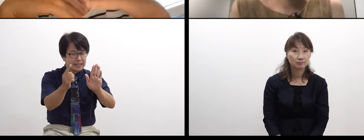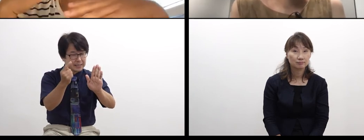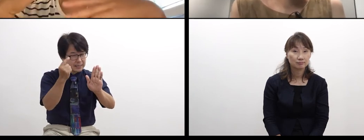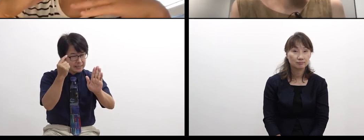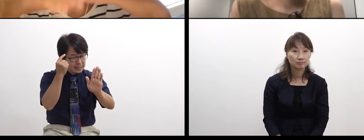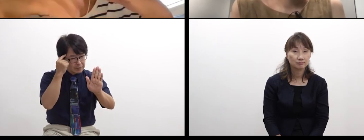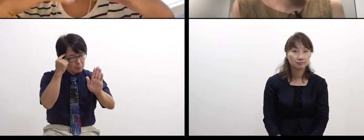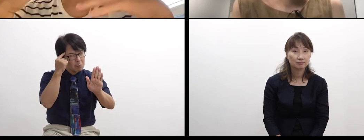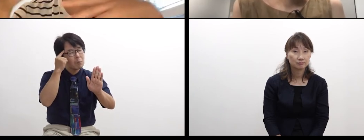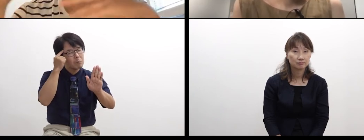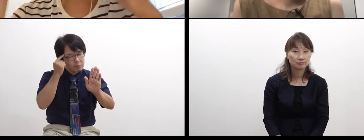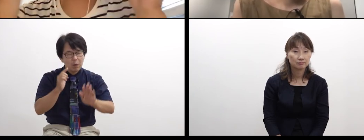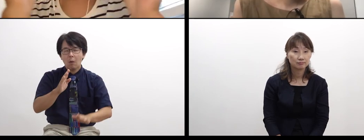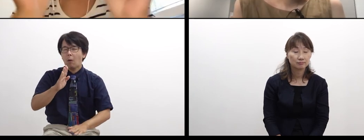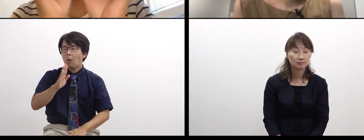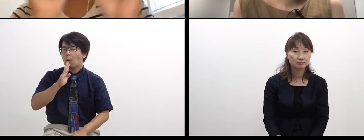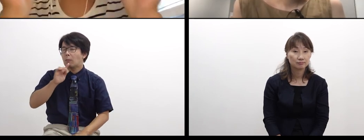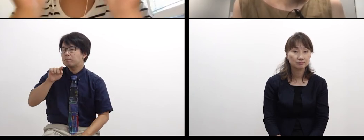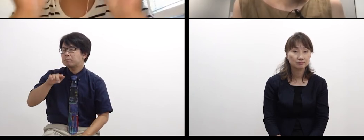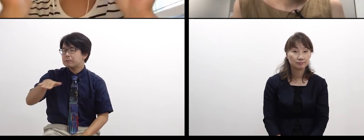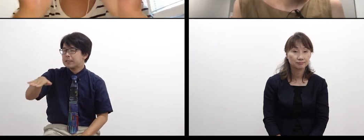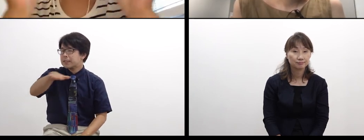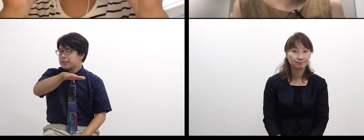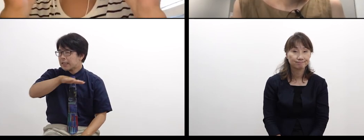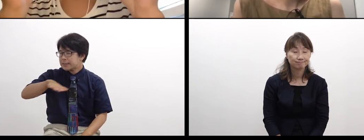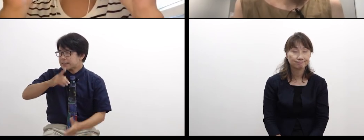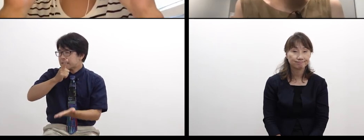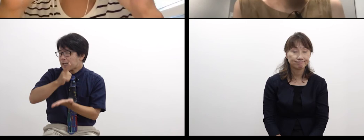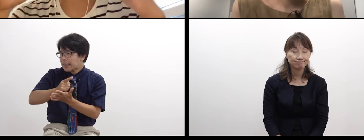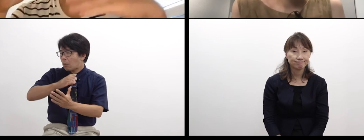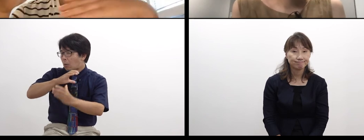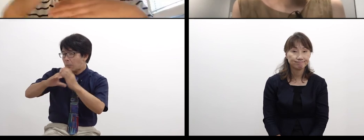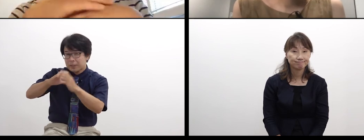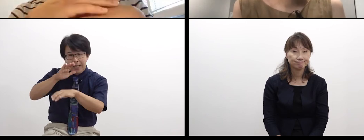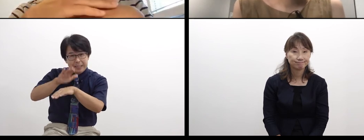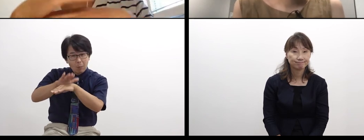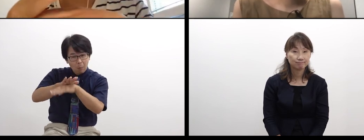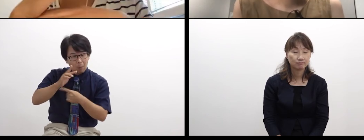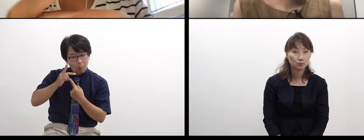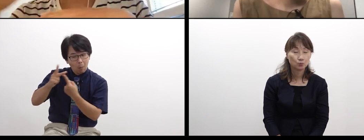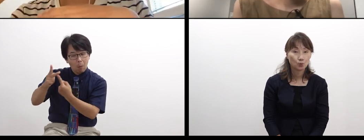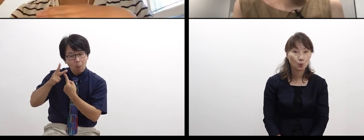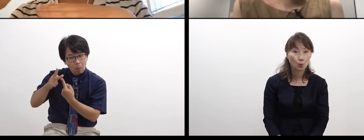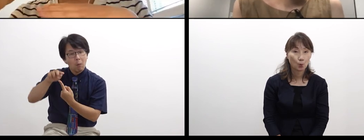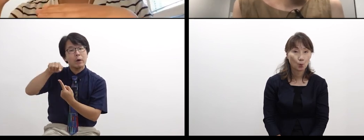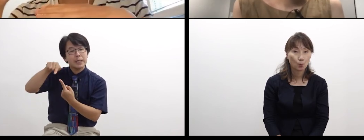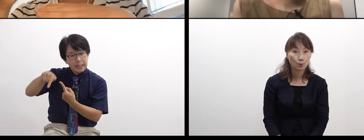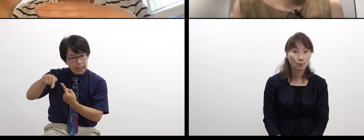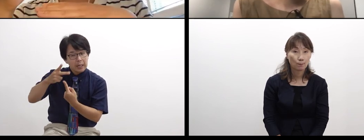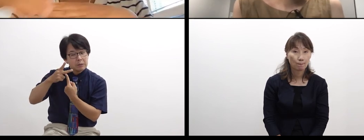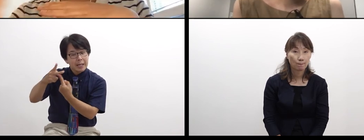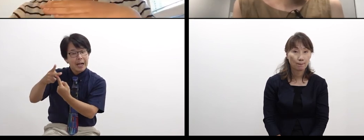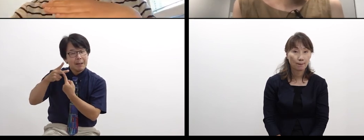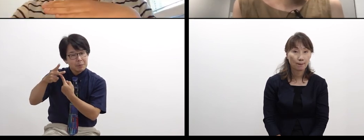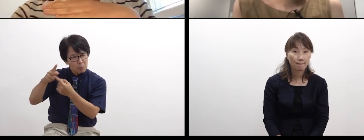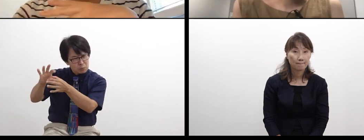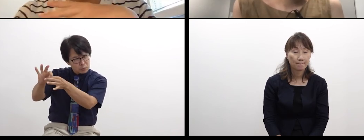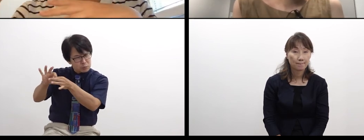as it’s communication only between them. But I’m very excited